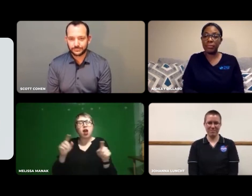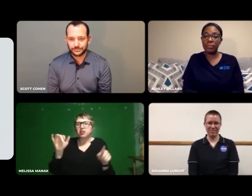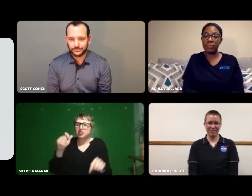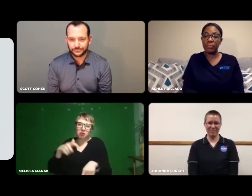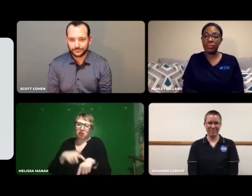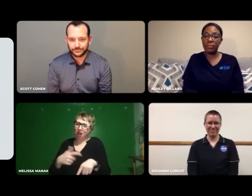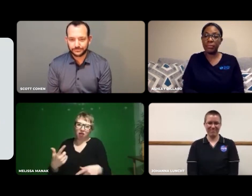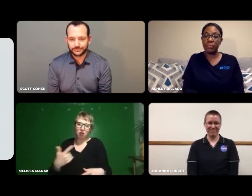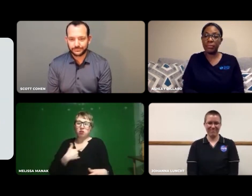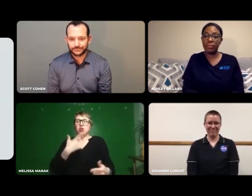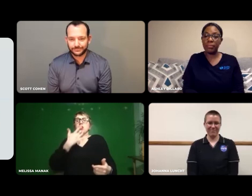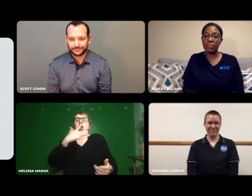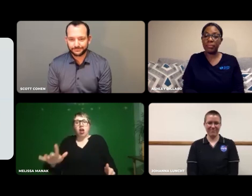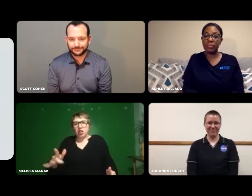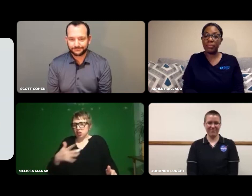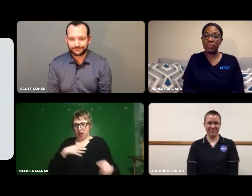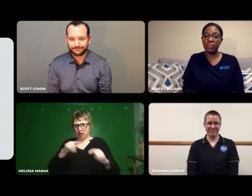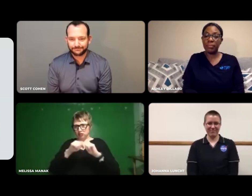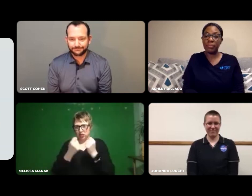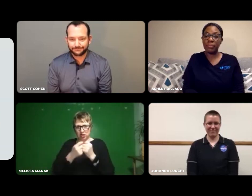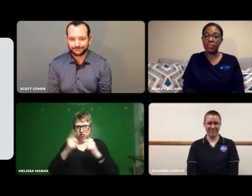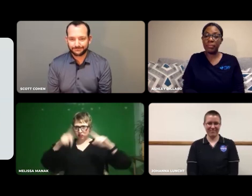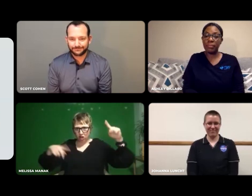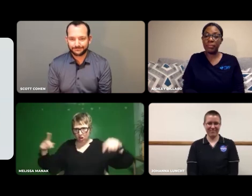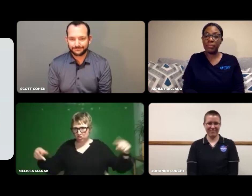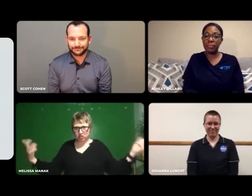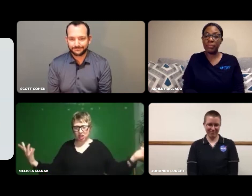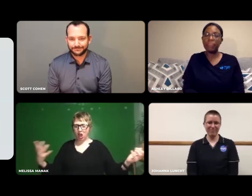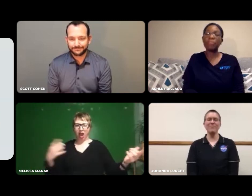But, I'm lucky to work with a diverse group of people.